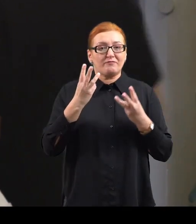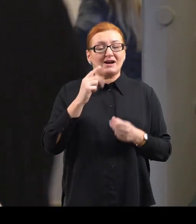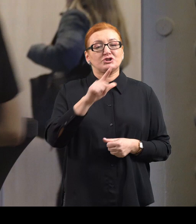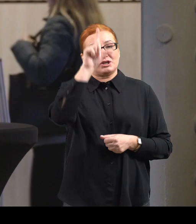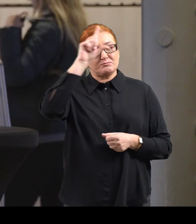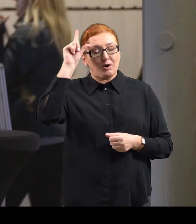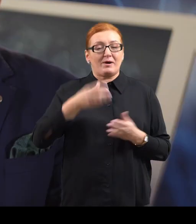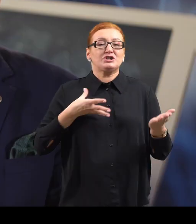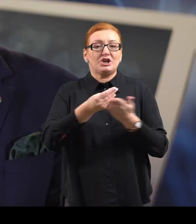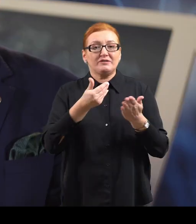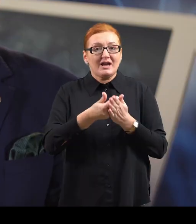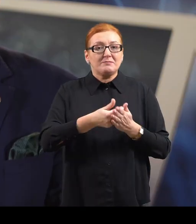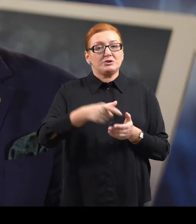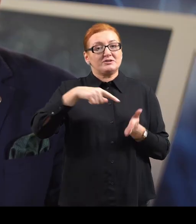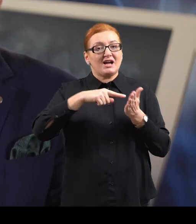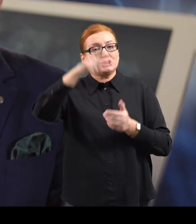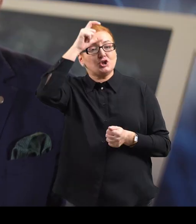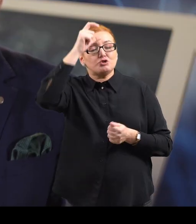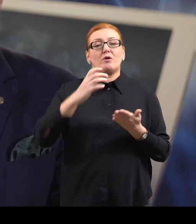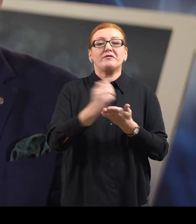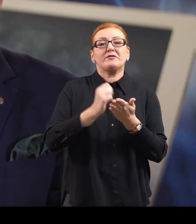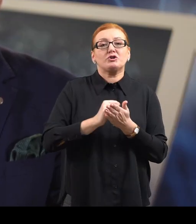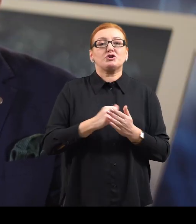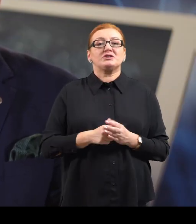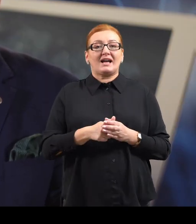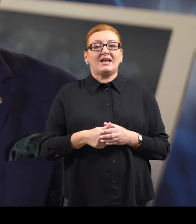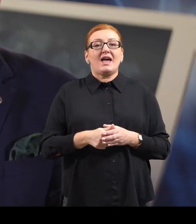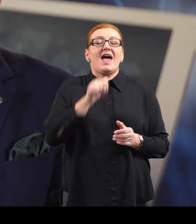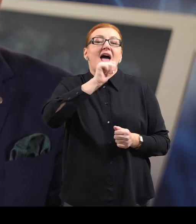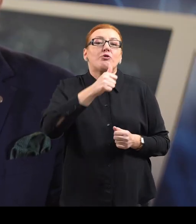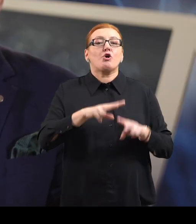Investing in people, the use of the European Social Fund